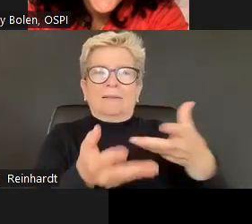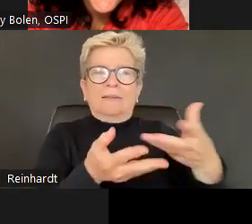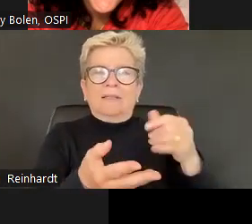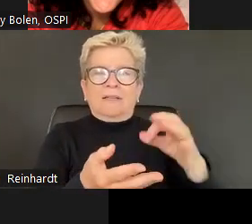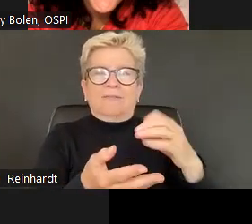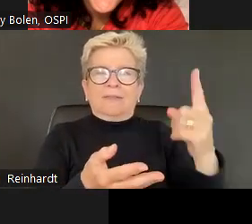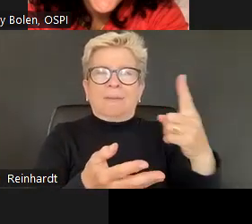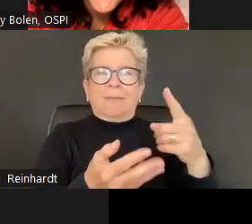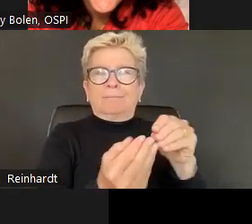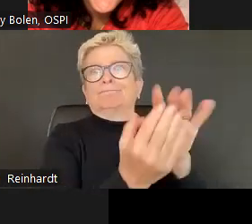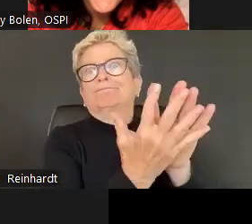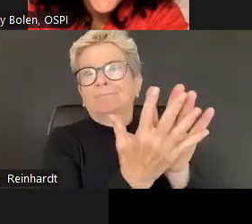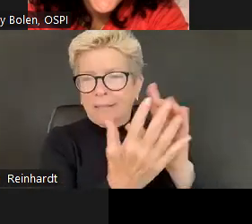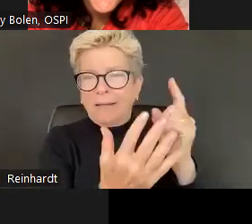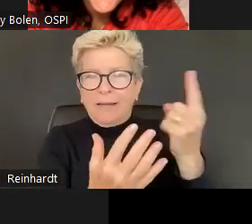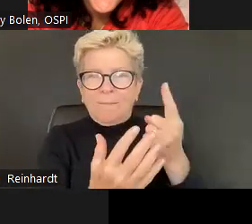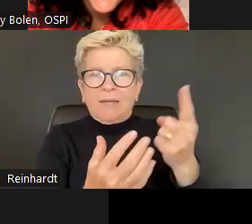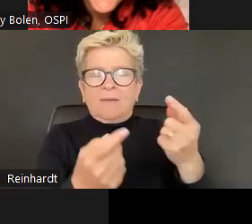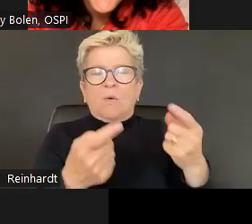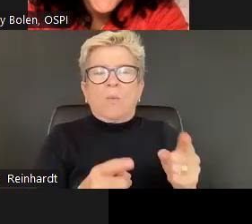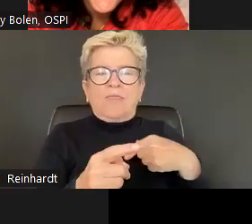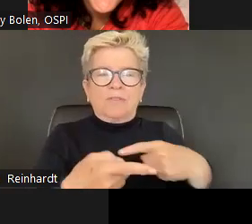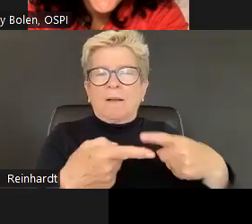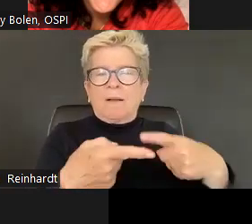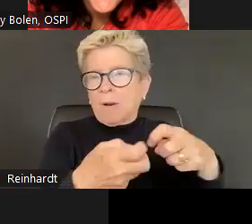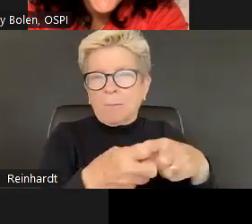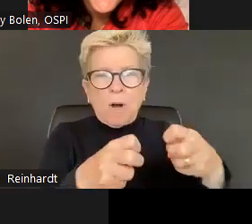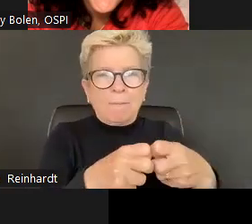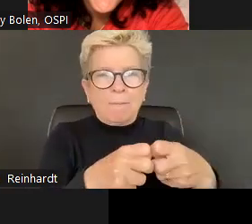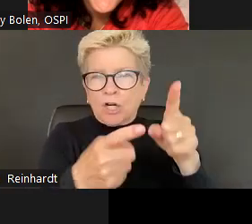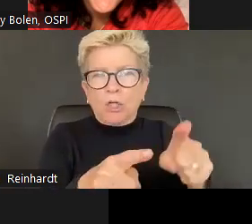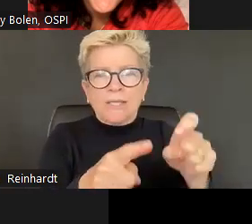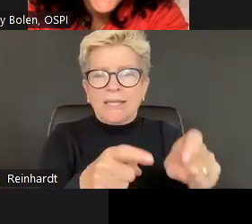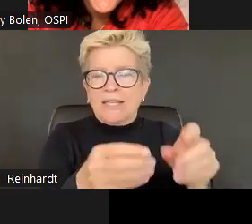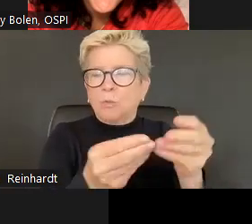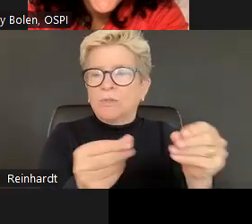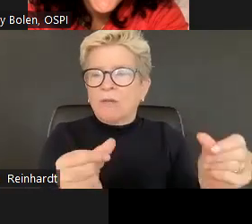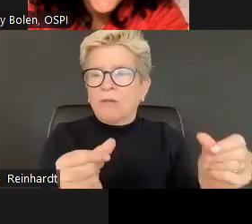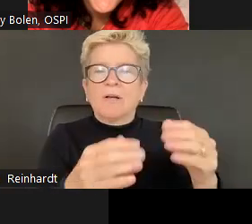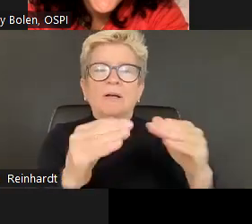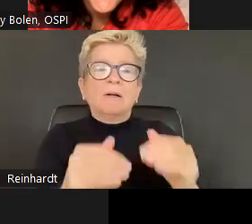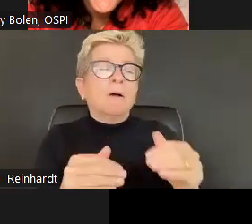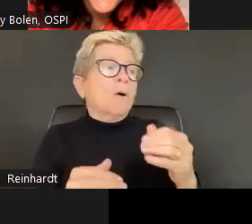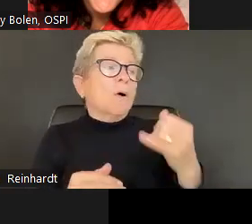So you might do a conflict resolution. Lesson or something like that prior to you know your activity so that way kids know how to interact with one another.